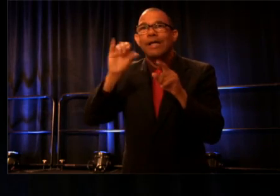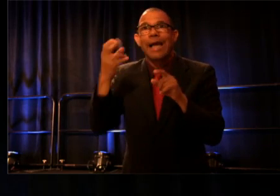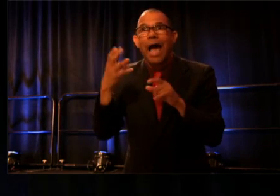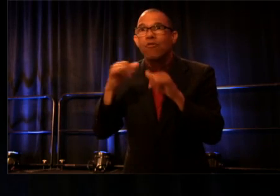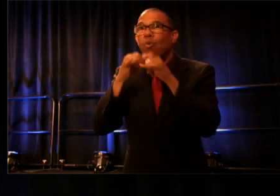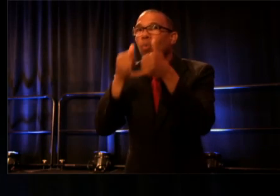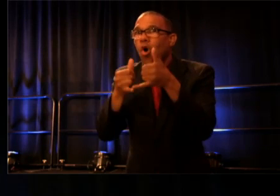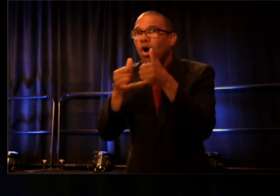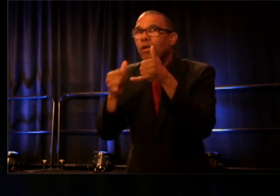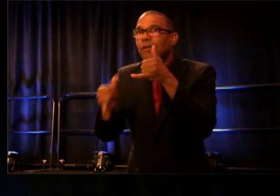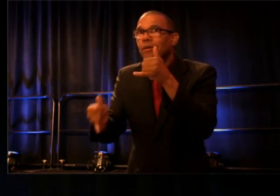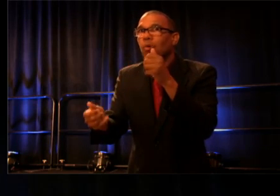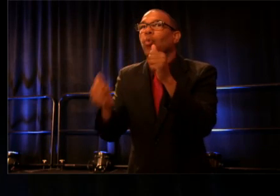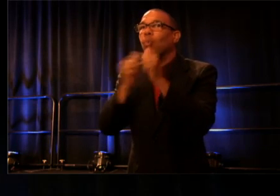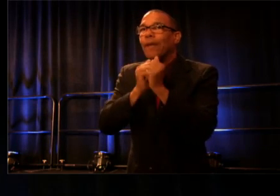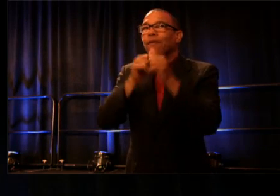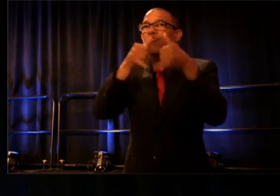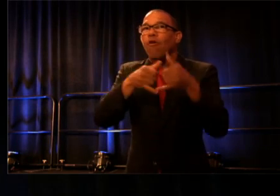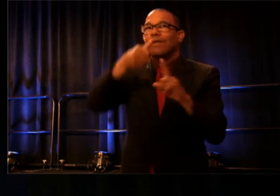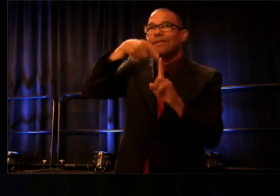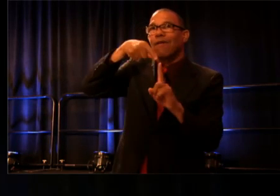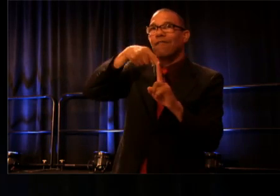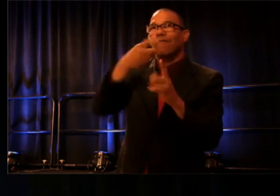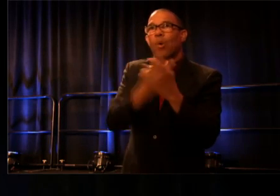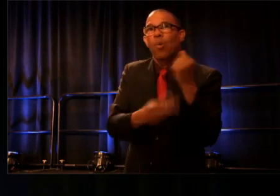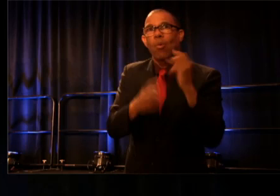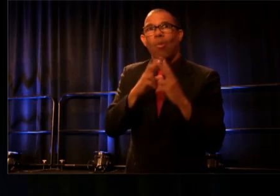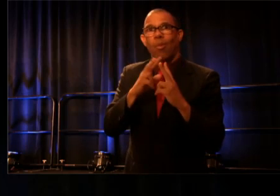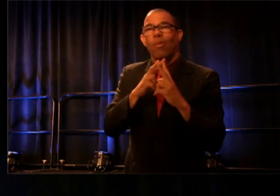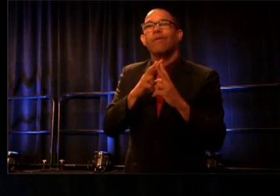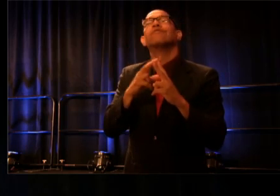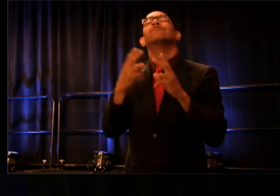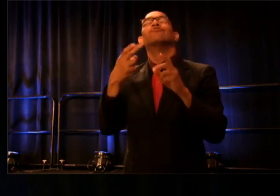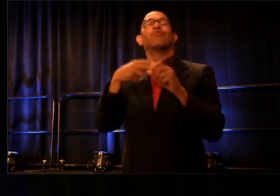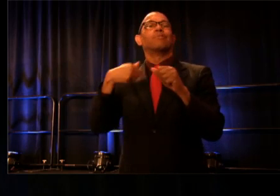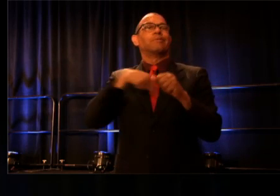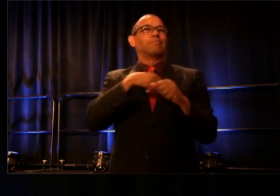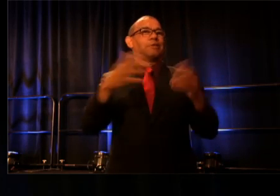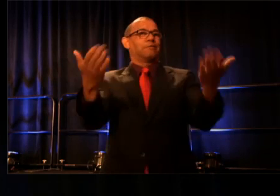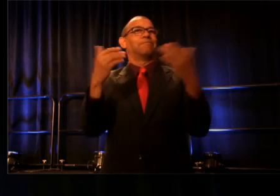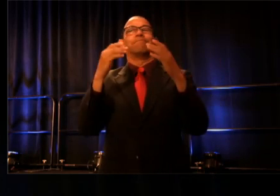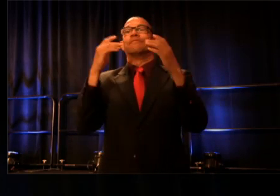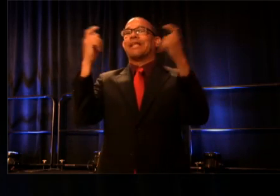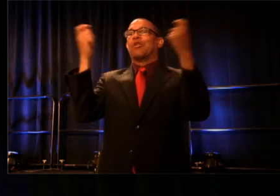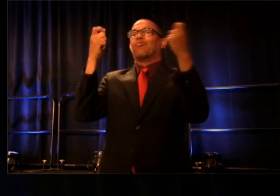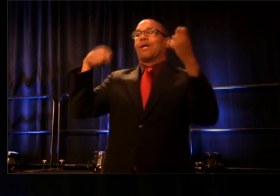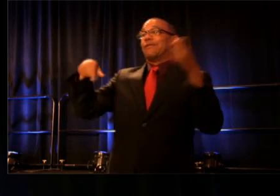that comes with this wonderful award. Please join me in celebrating this year's recipient